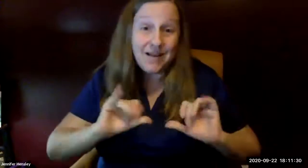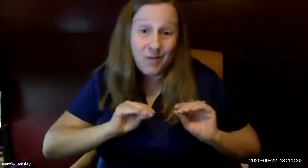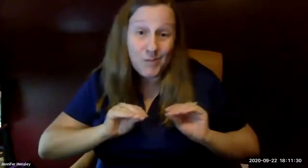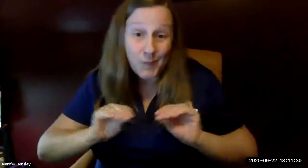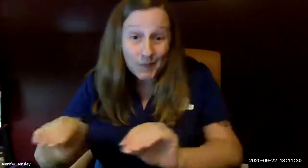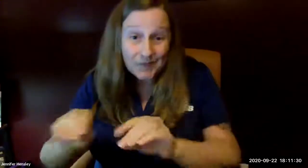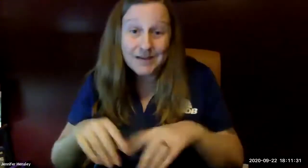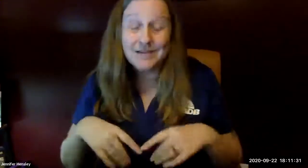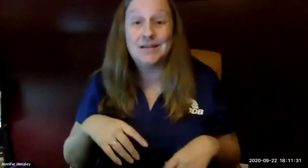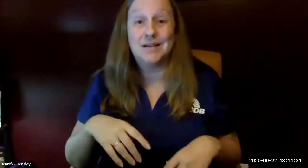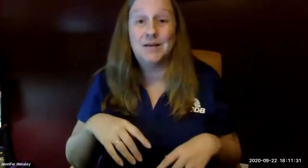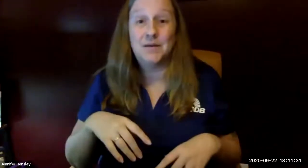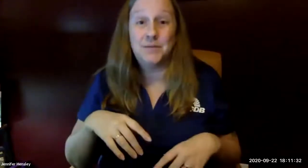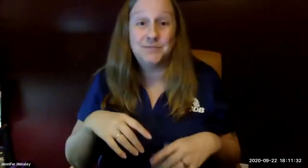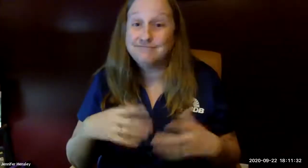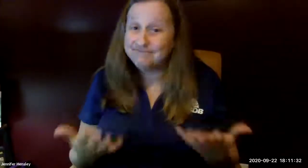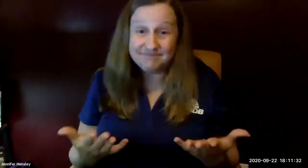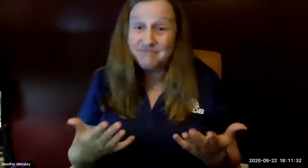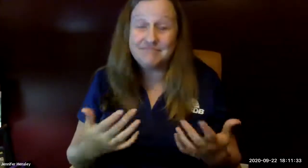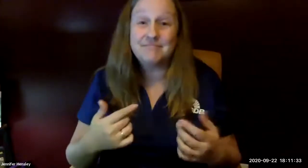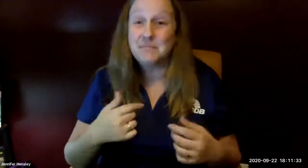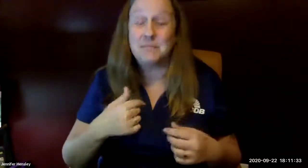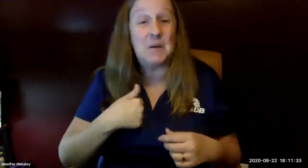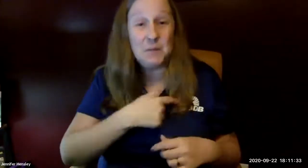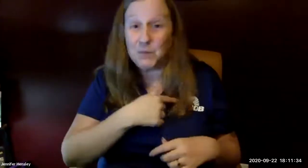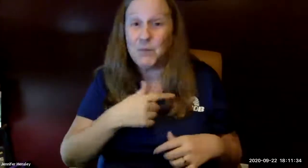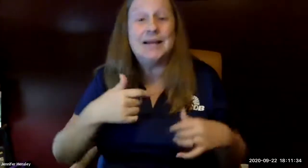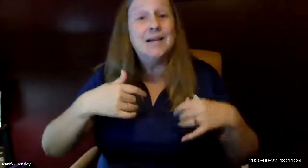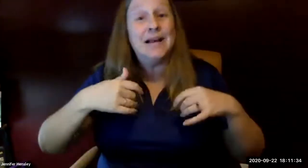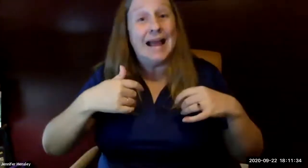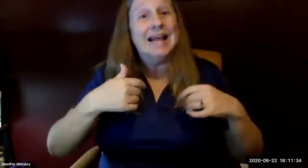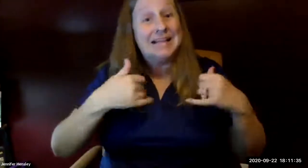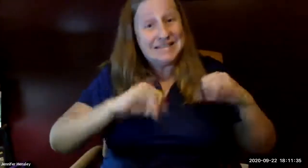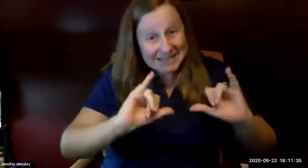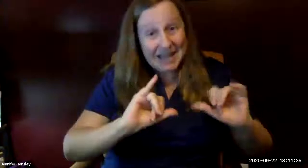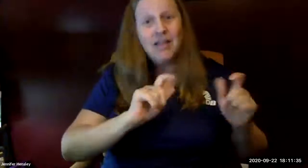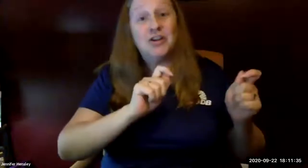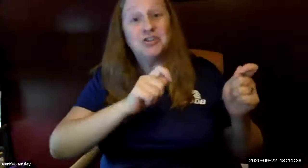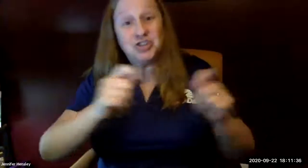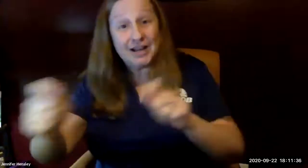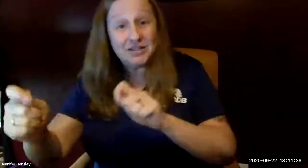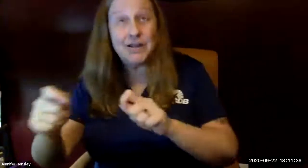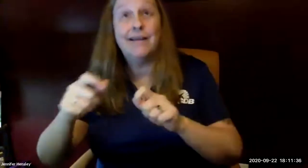and at the same time we're still moving forward